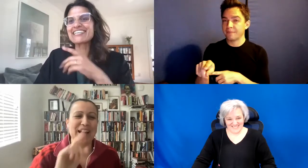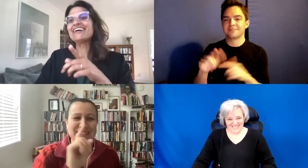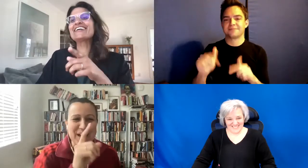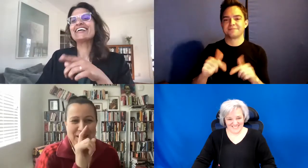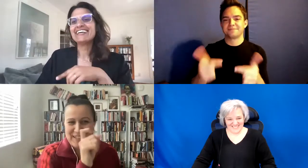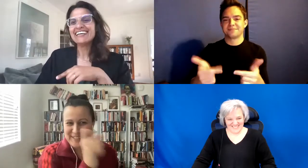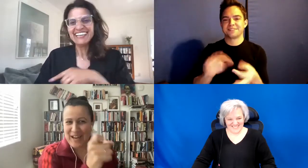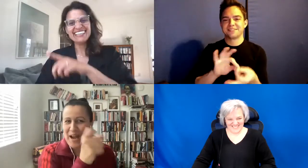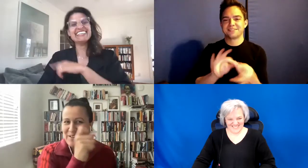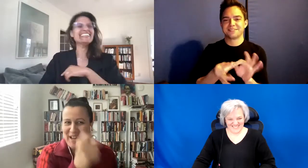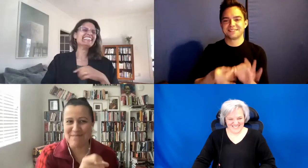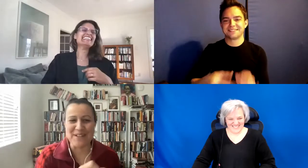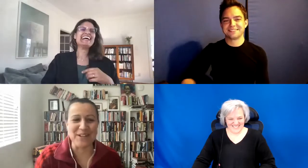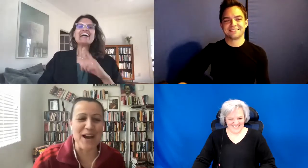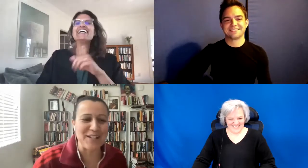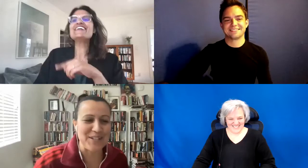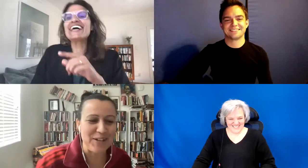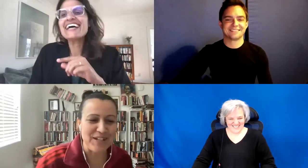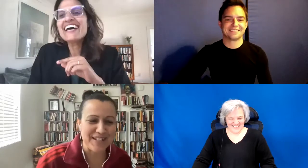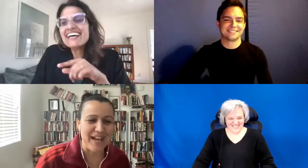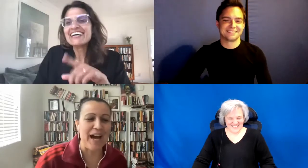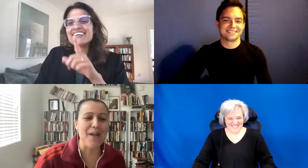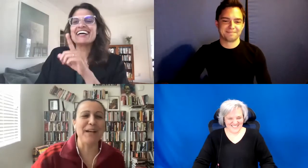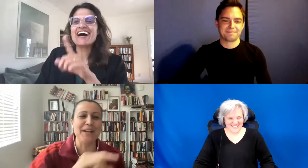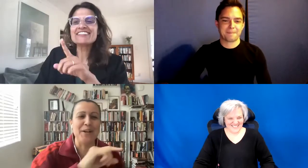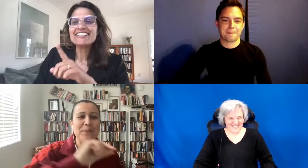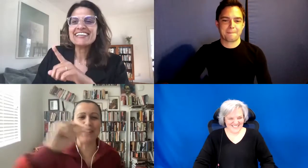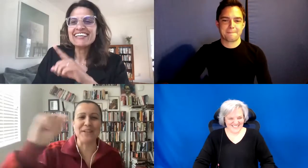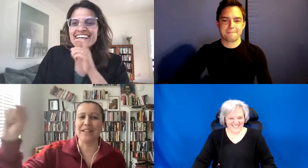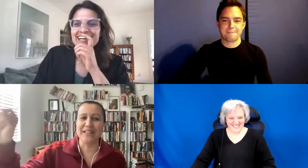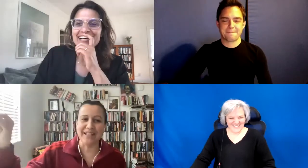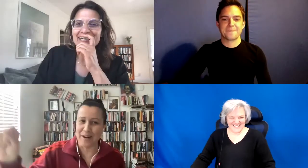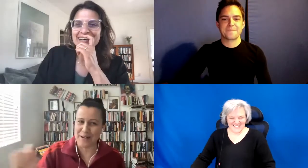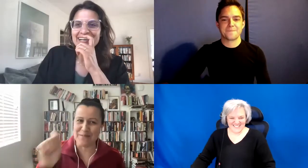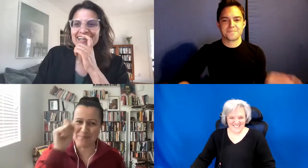That's not how it happened. I don't believe in linearity.